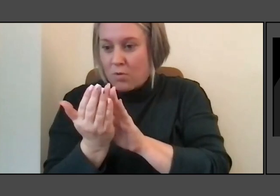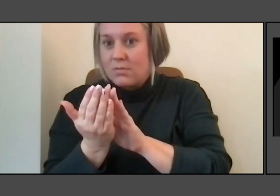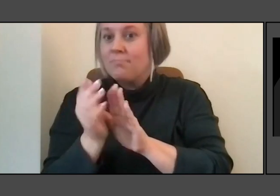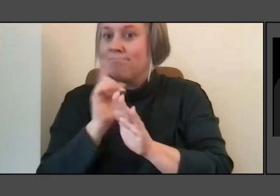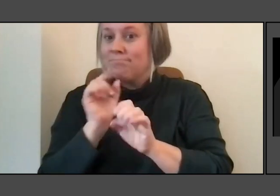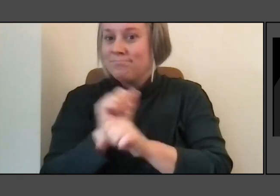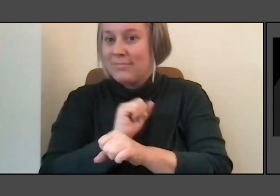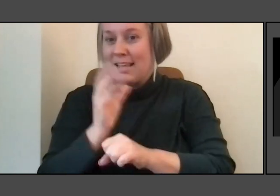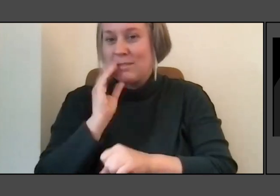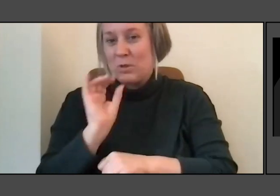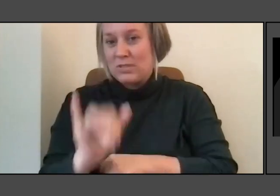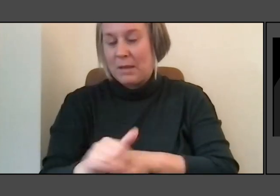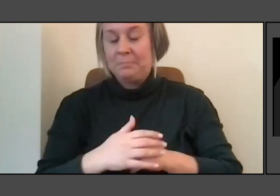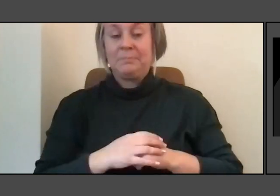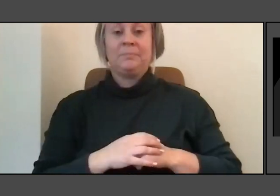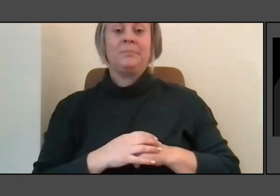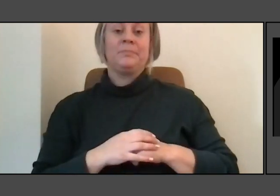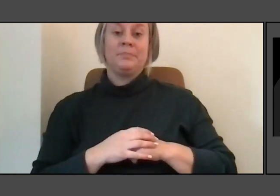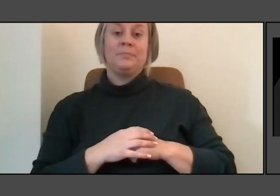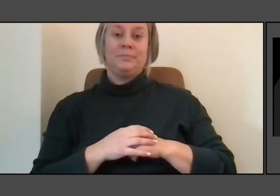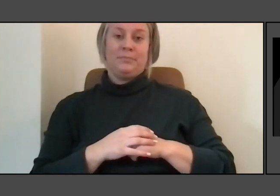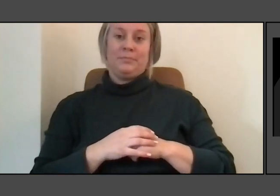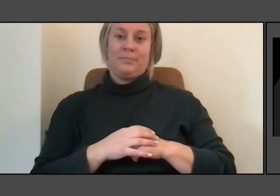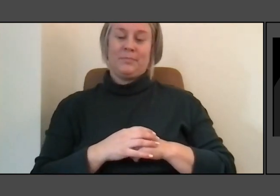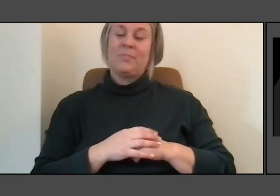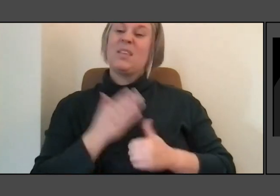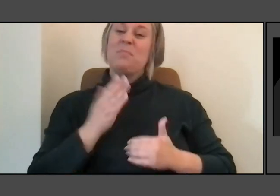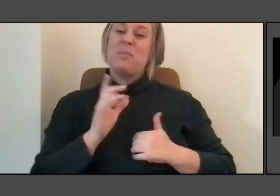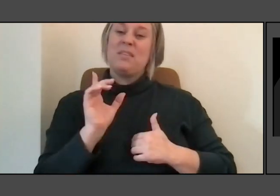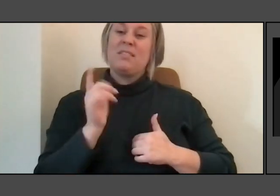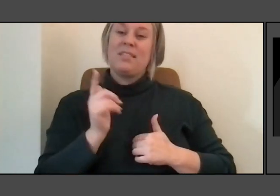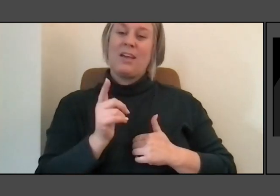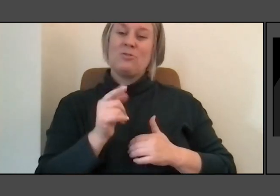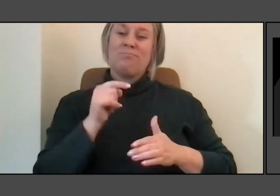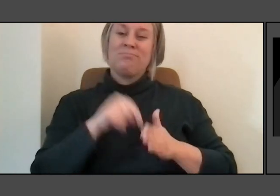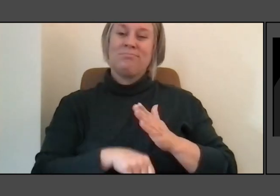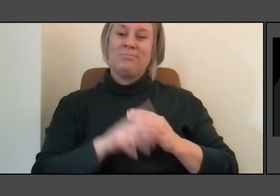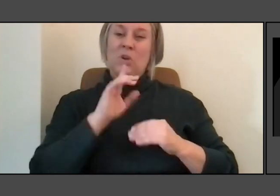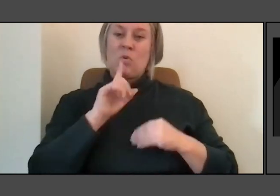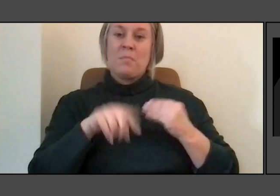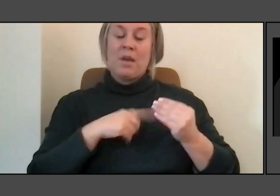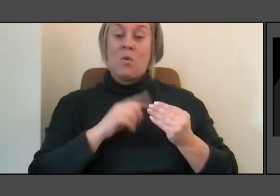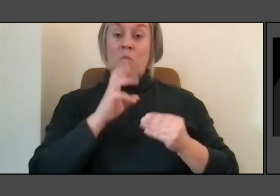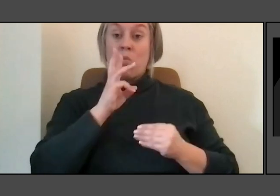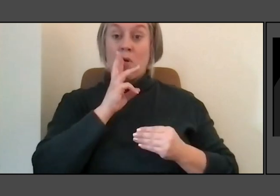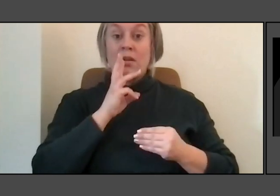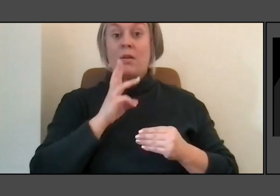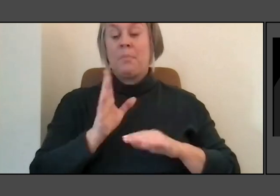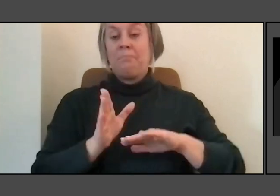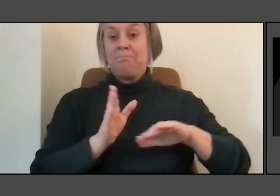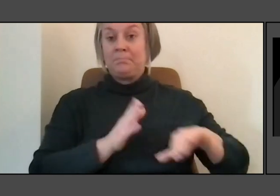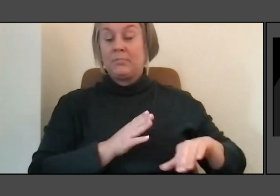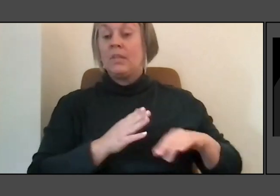Maybe we'll come back to it because it's so it's so beautiful. But in thinking about how you have transformed the ways